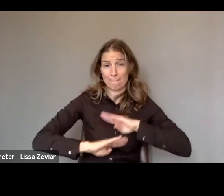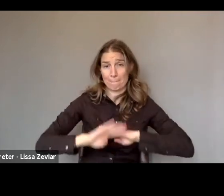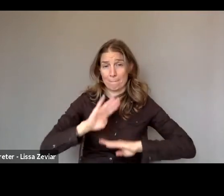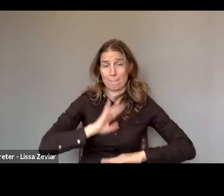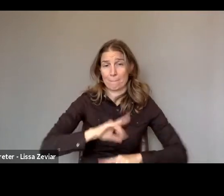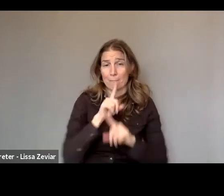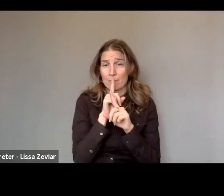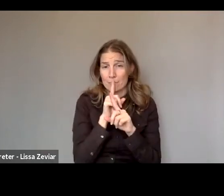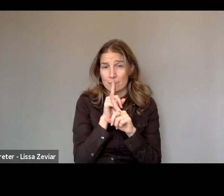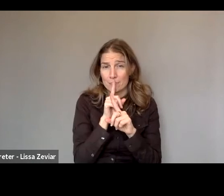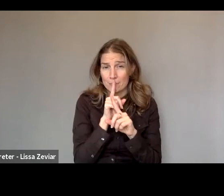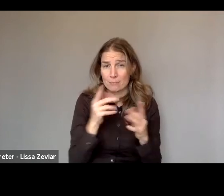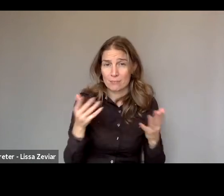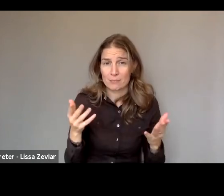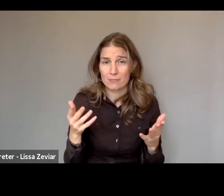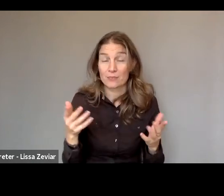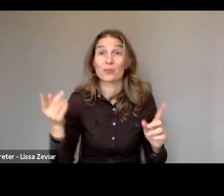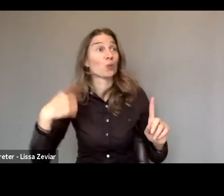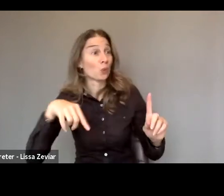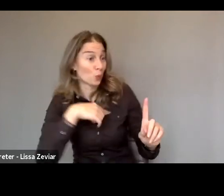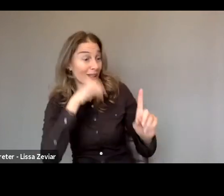due to a variety of reasons I'll mention later.